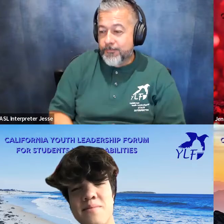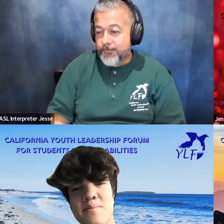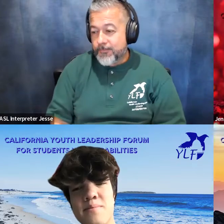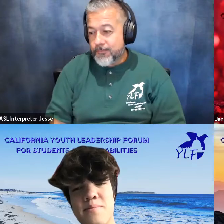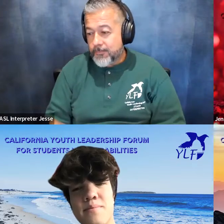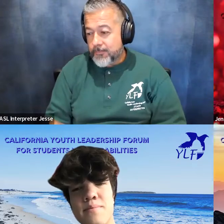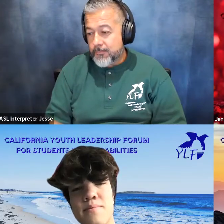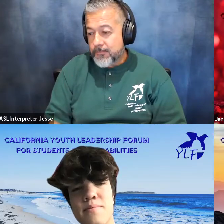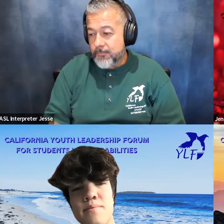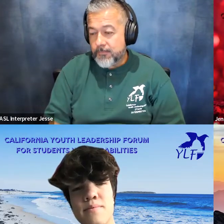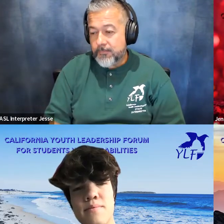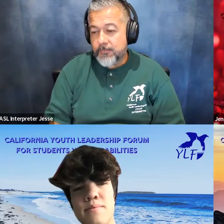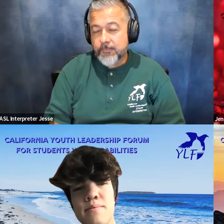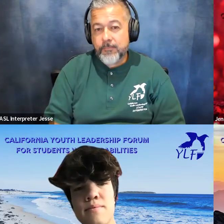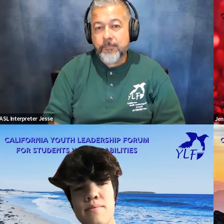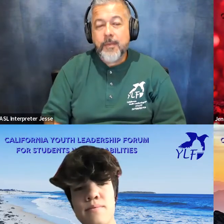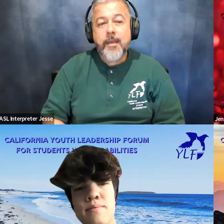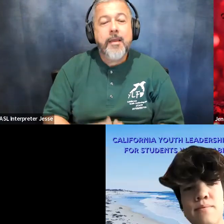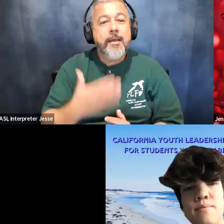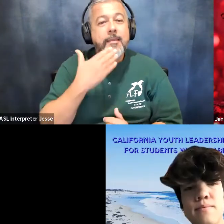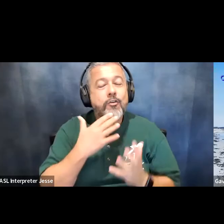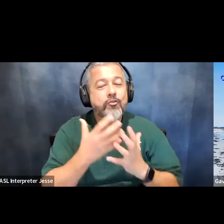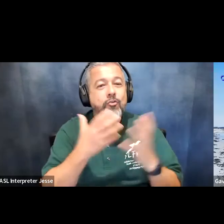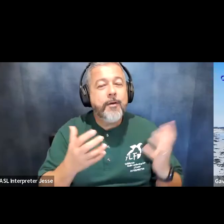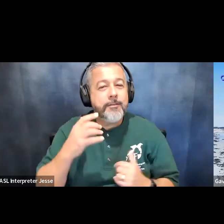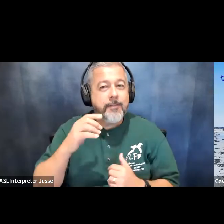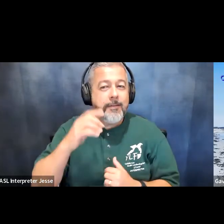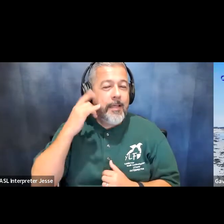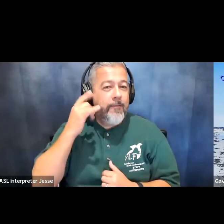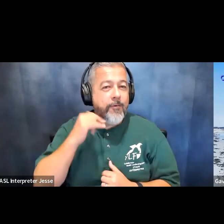thank you so much california ylf i was just telling some of our florida people that we are